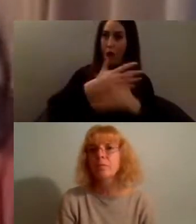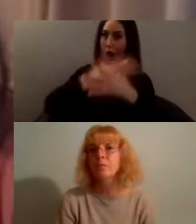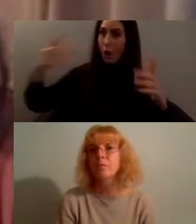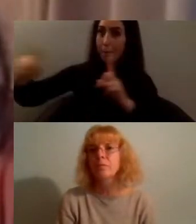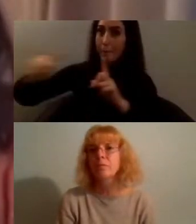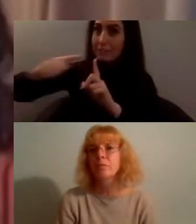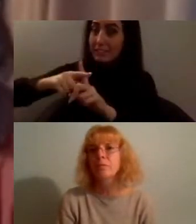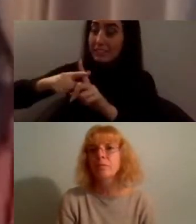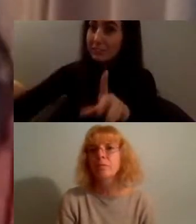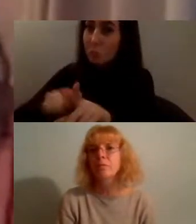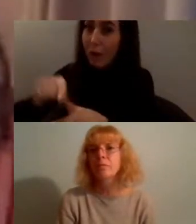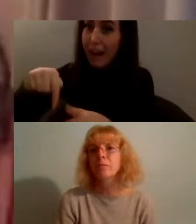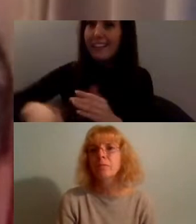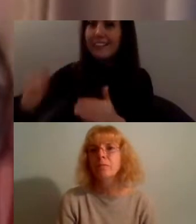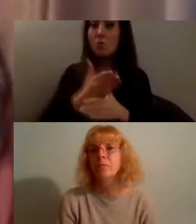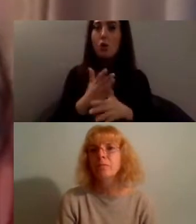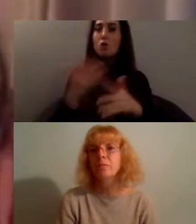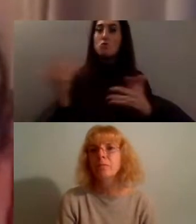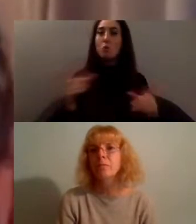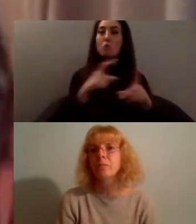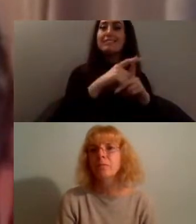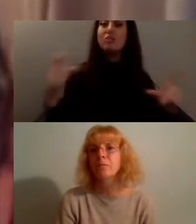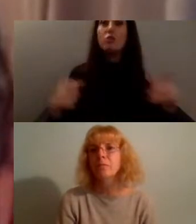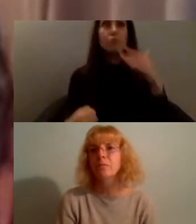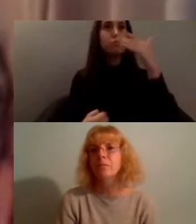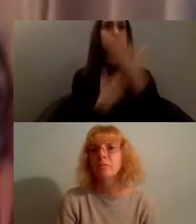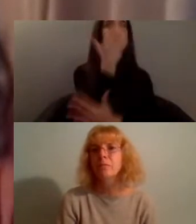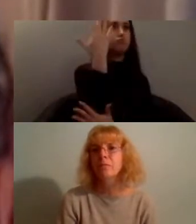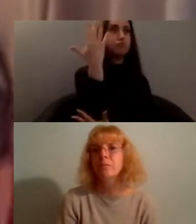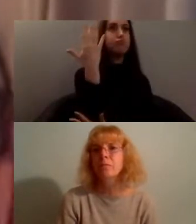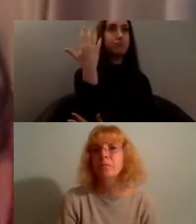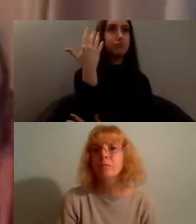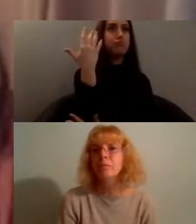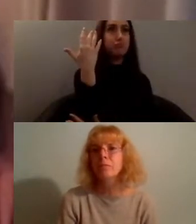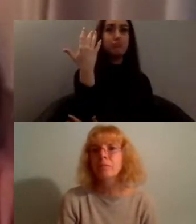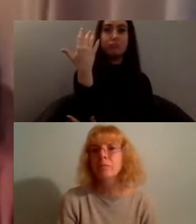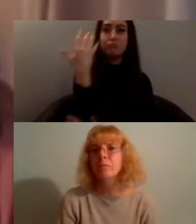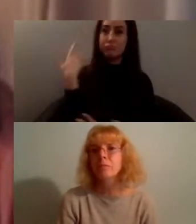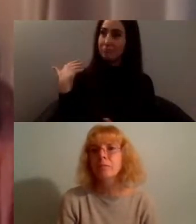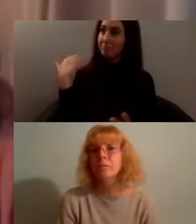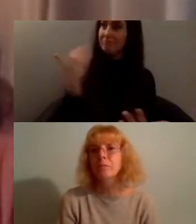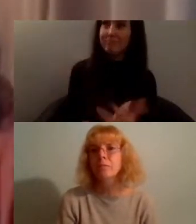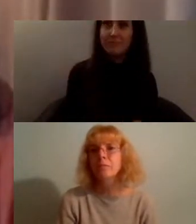and the digital revolution that we have seen as a result of Covid has